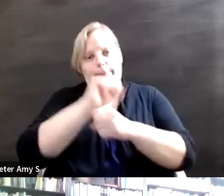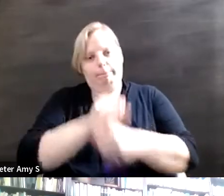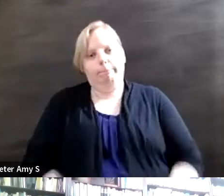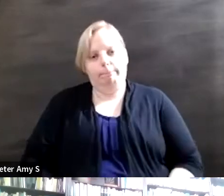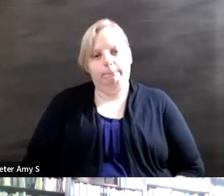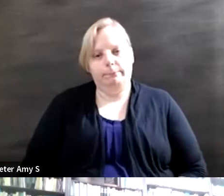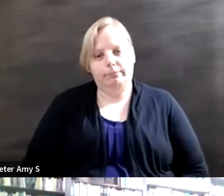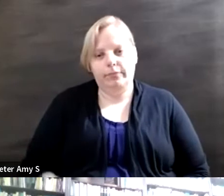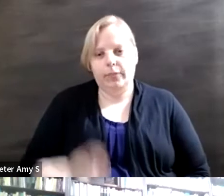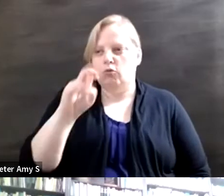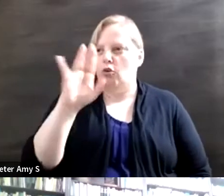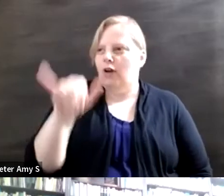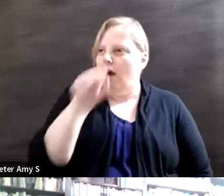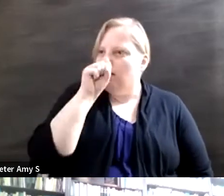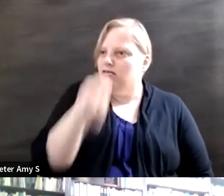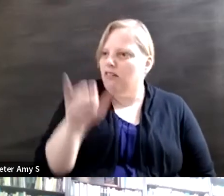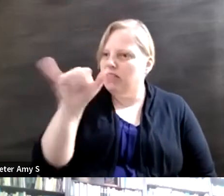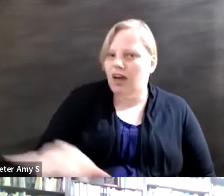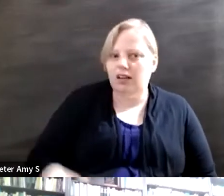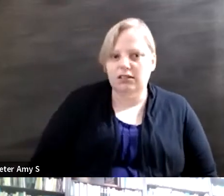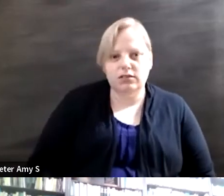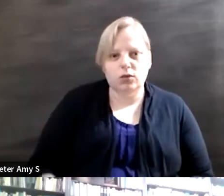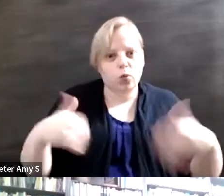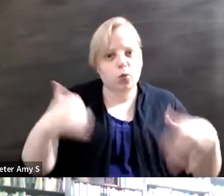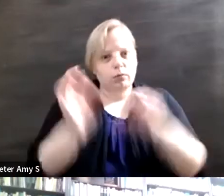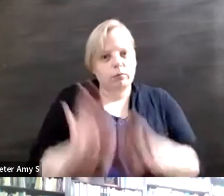I love that and I think that that's really important way of putting people with disabilities